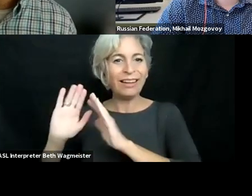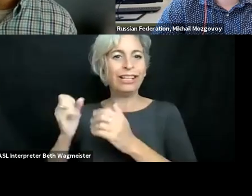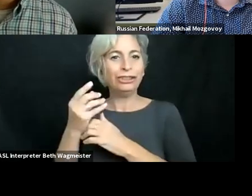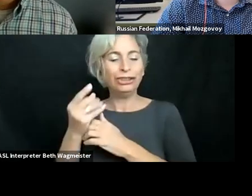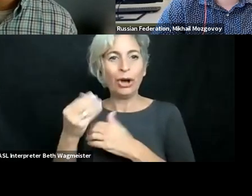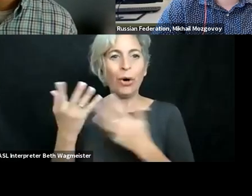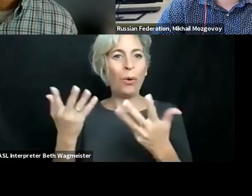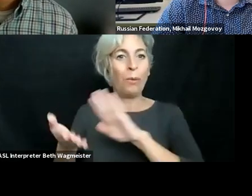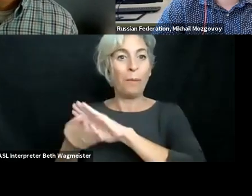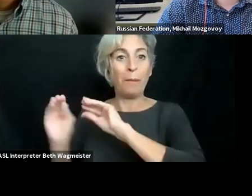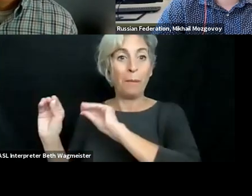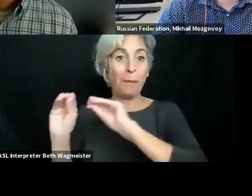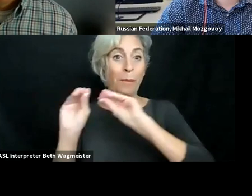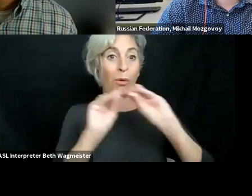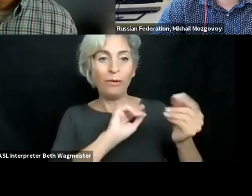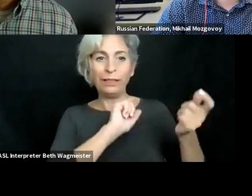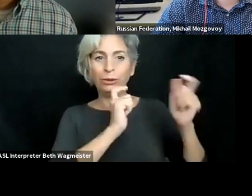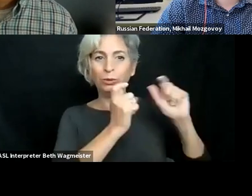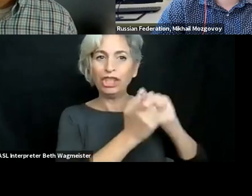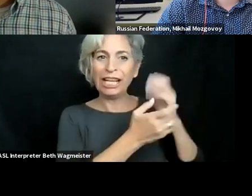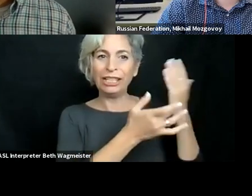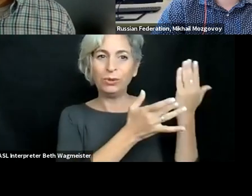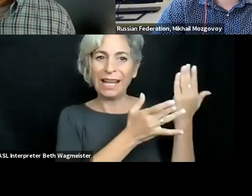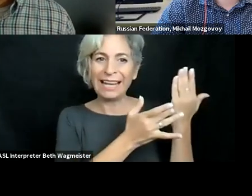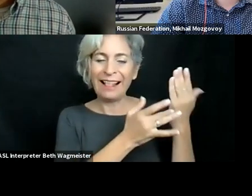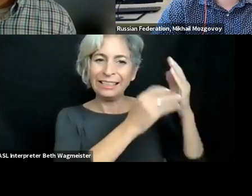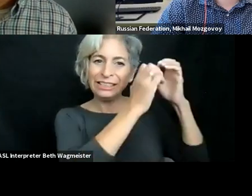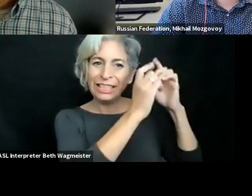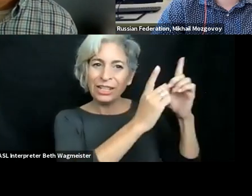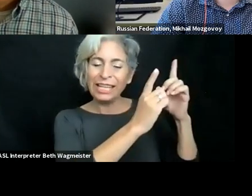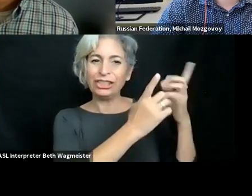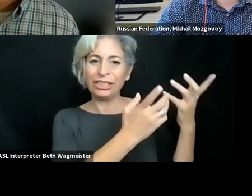predominantly a face-to-face teaching